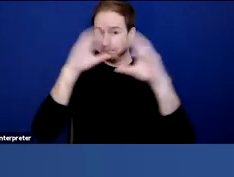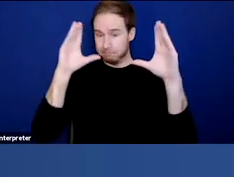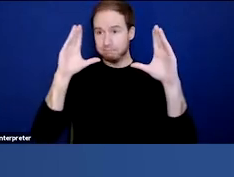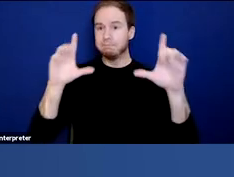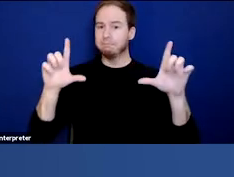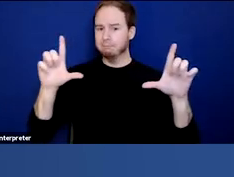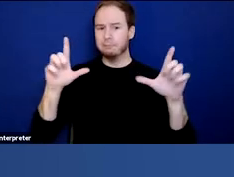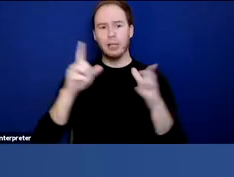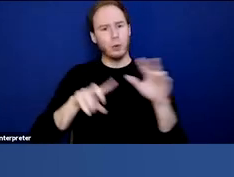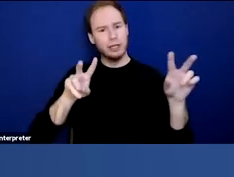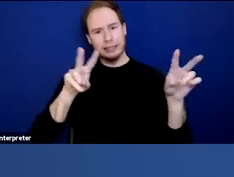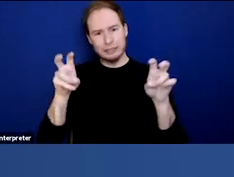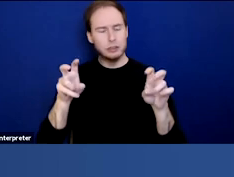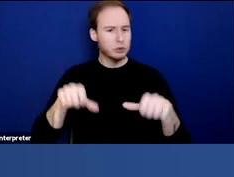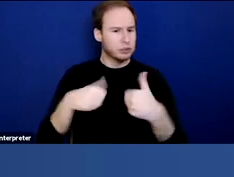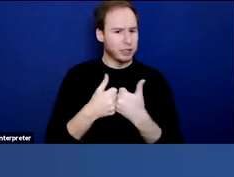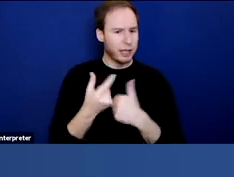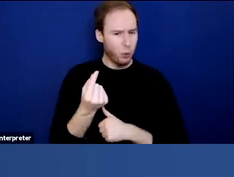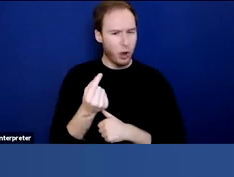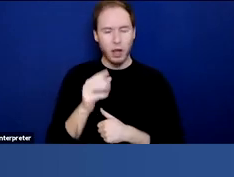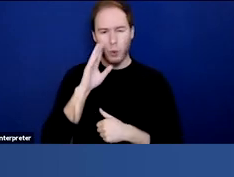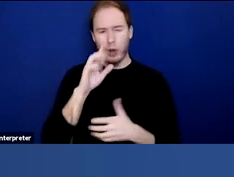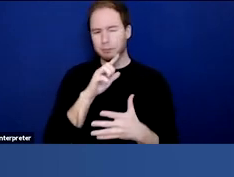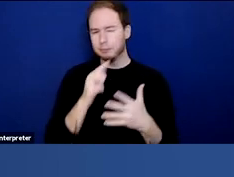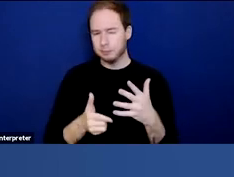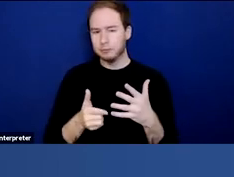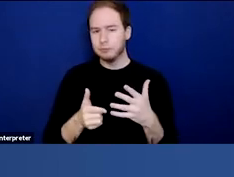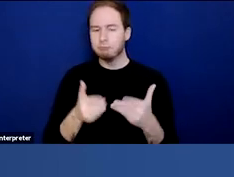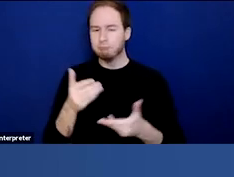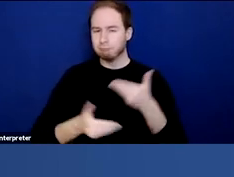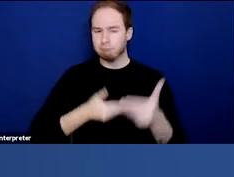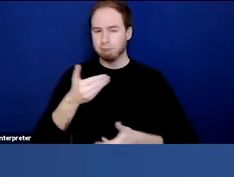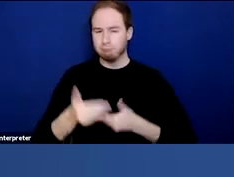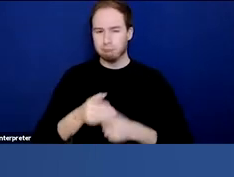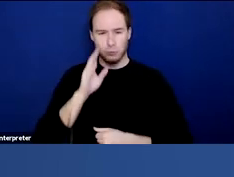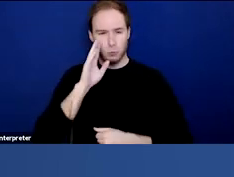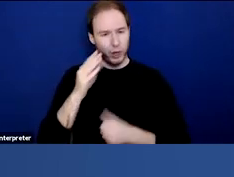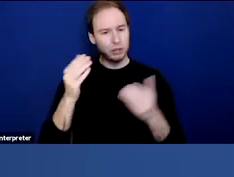So, bear with us as we move through these slides. We'll get you all past this pretty quickly and into the conversation,